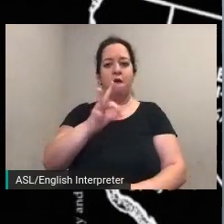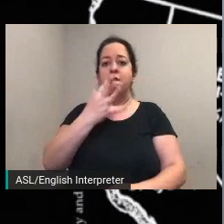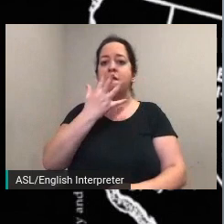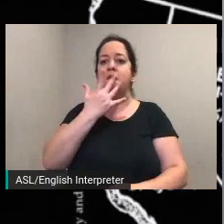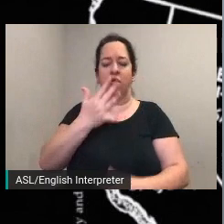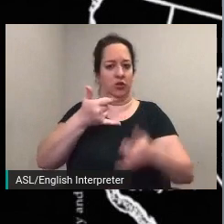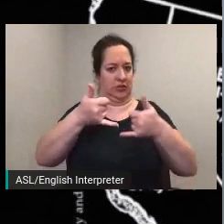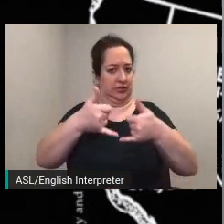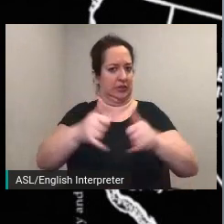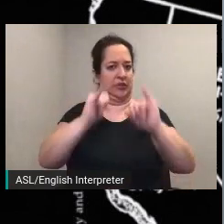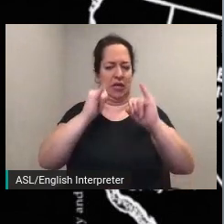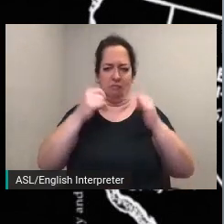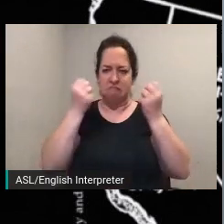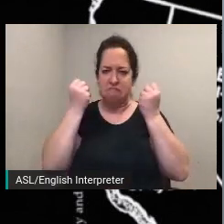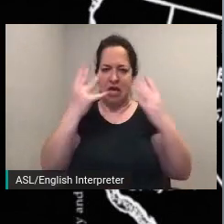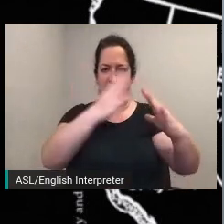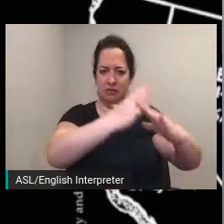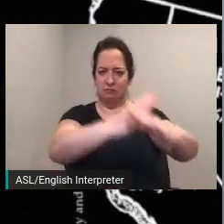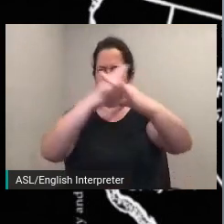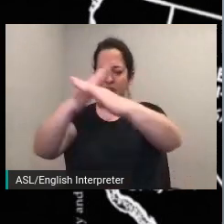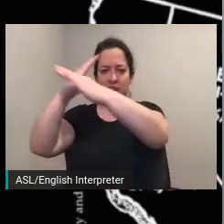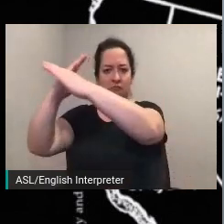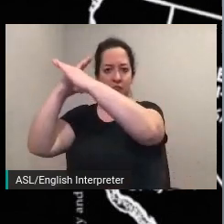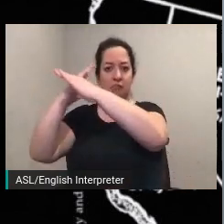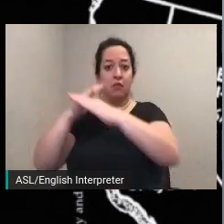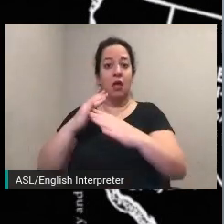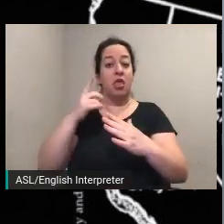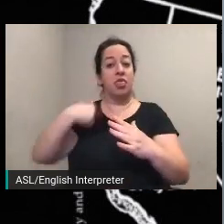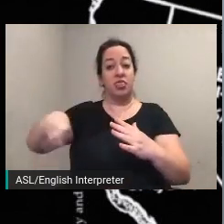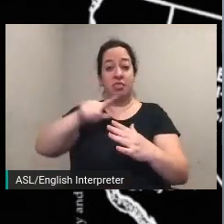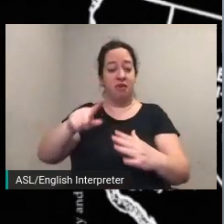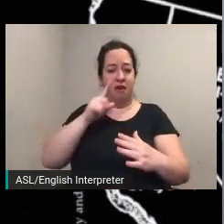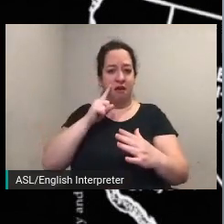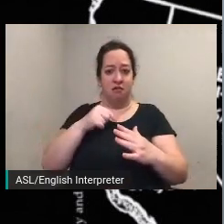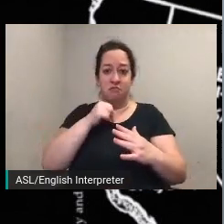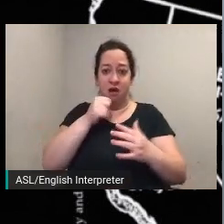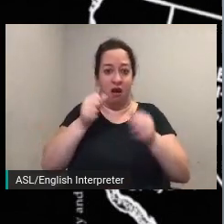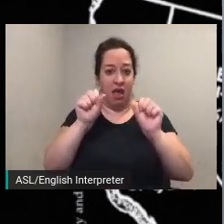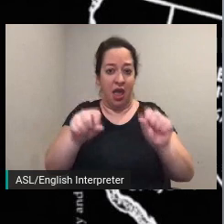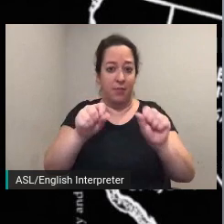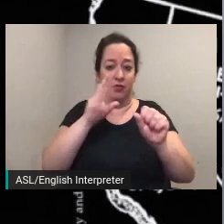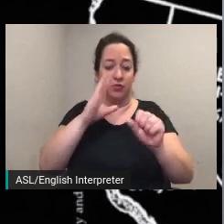to exercising the right jim crow laws prevented many african-american women